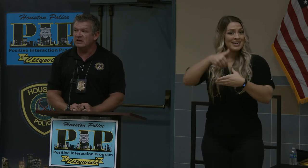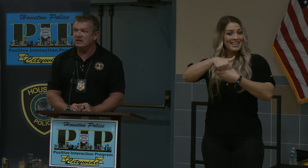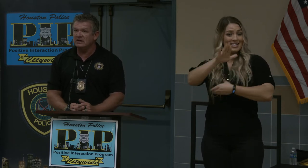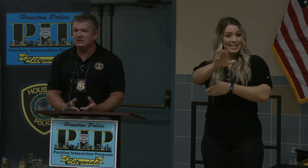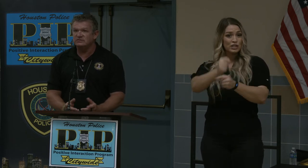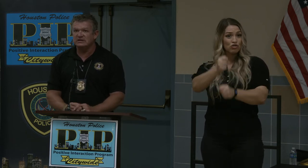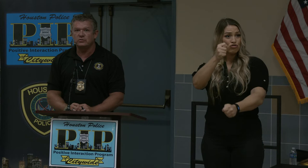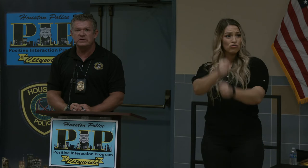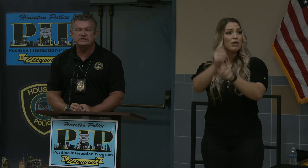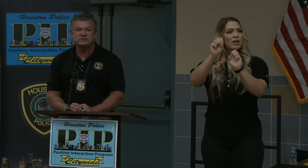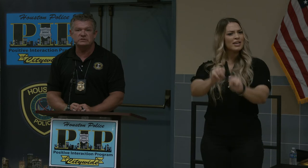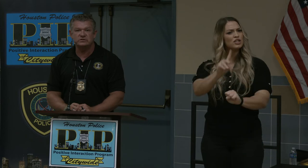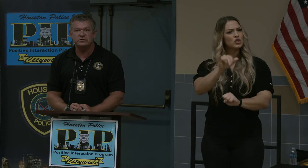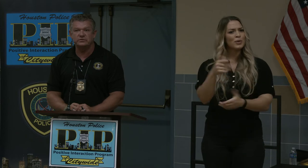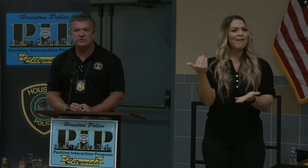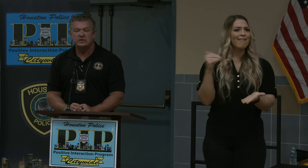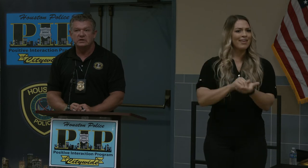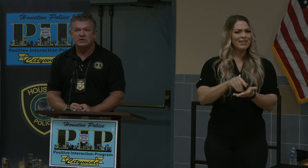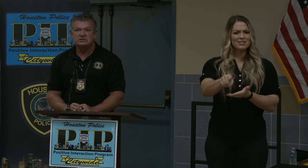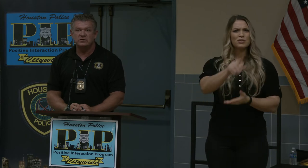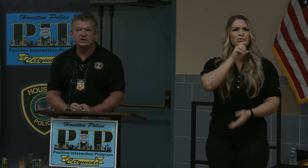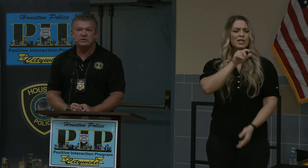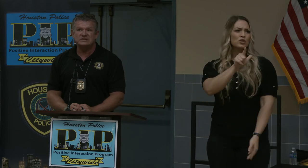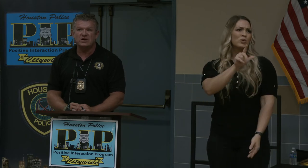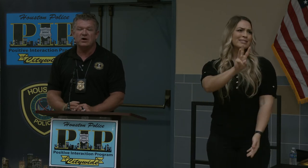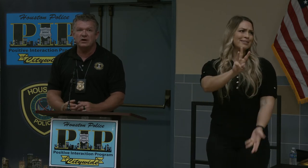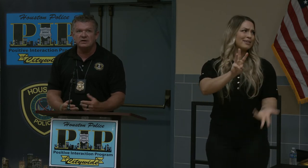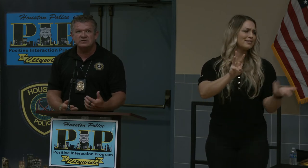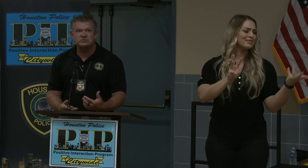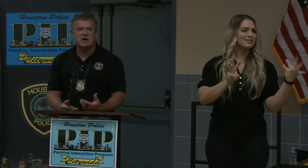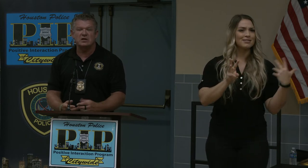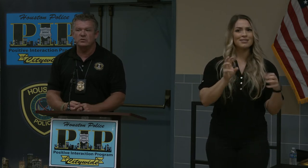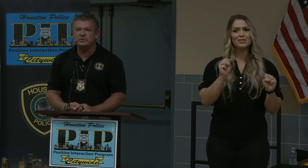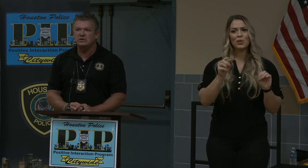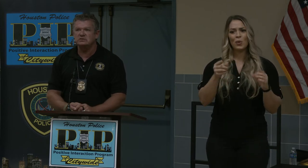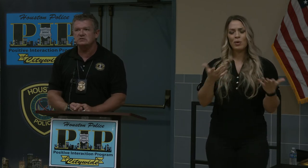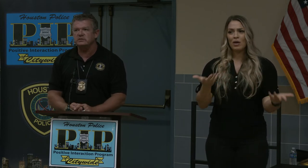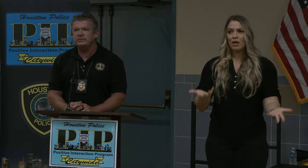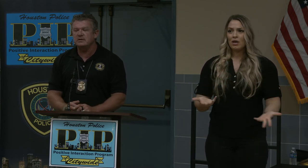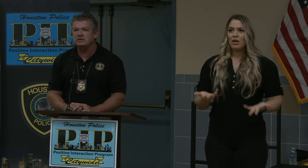And he was like 26 years old. So it's hard to swallow. It's just a property